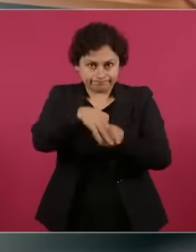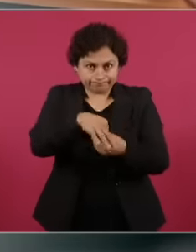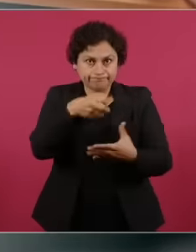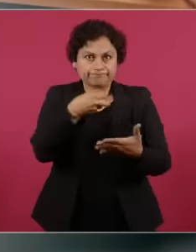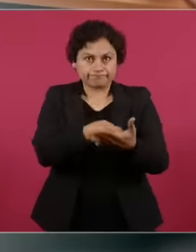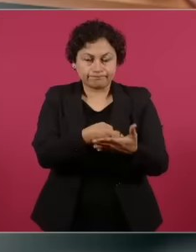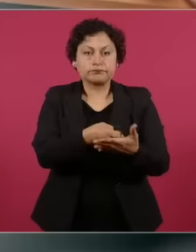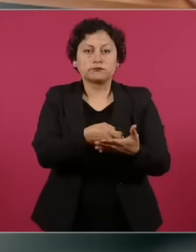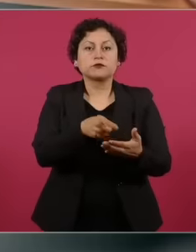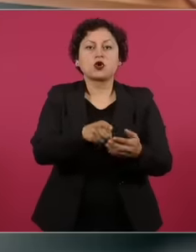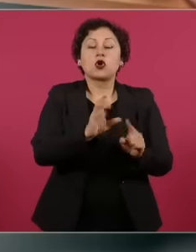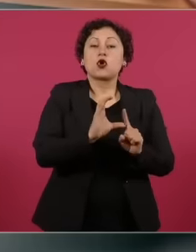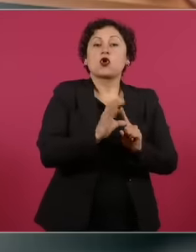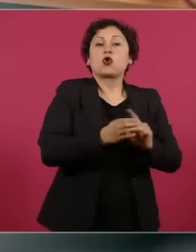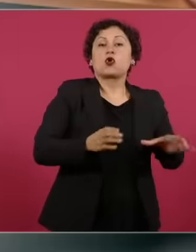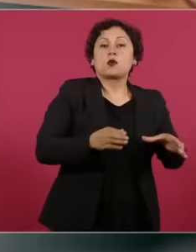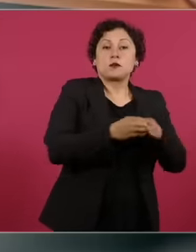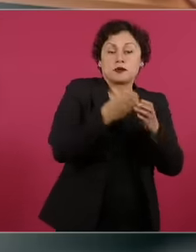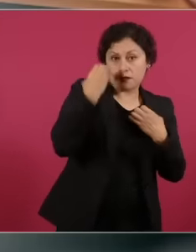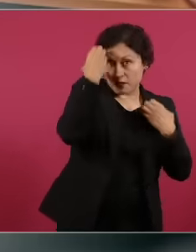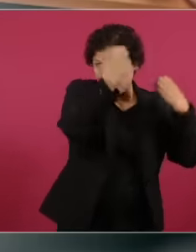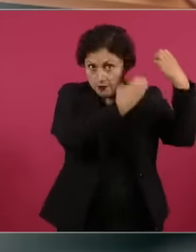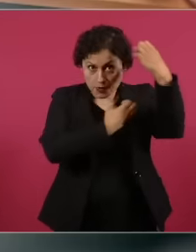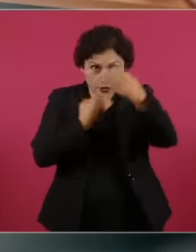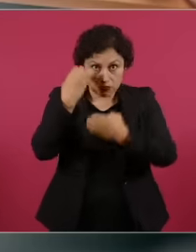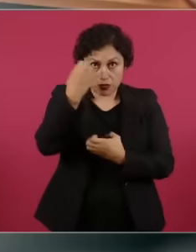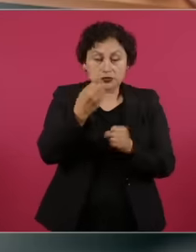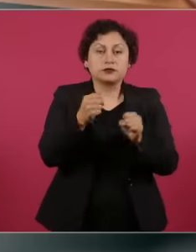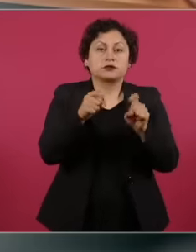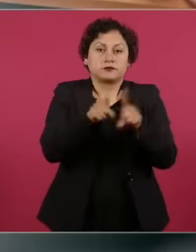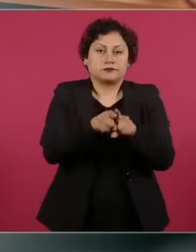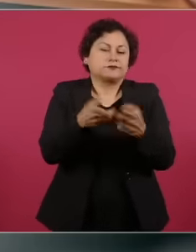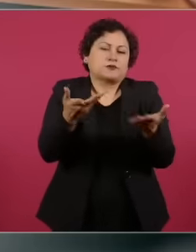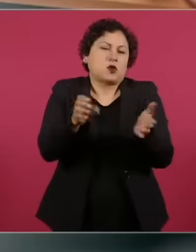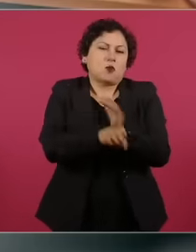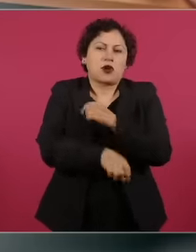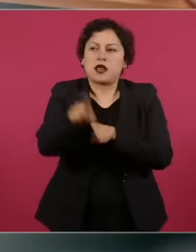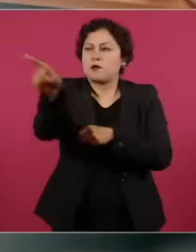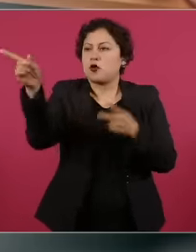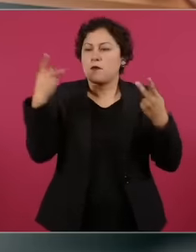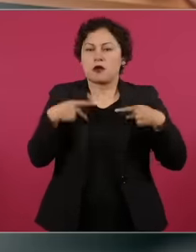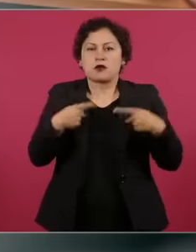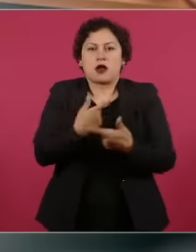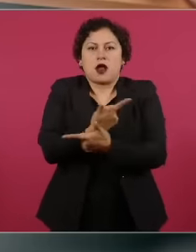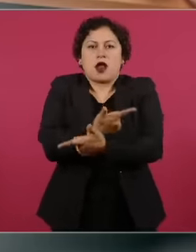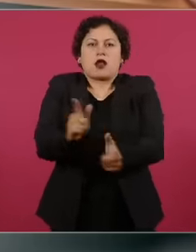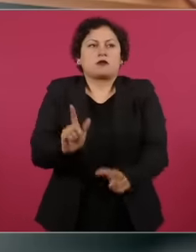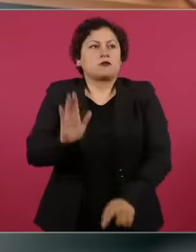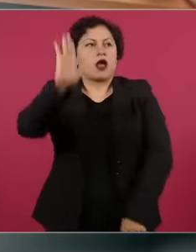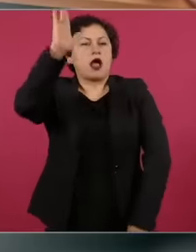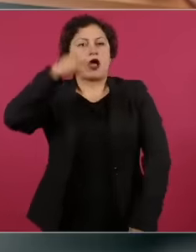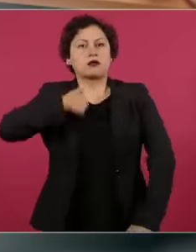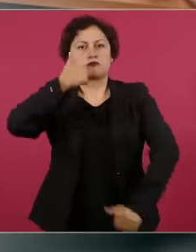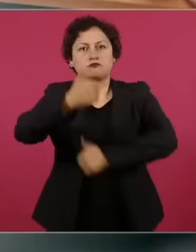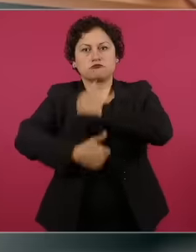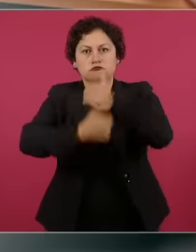verify, that is, the citizens are going to register, each power is going to have its evaluation committee and once